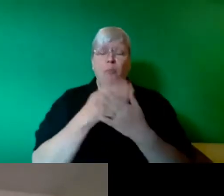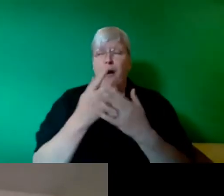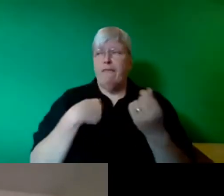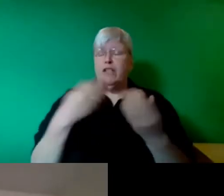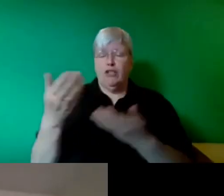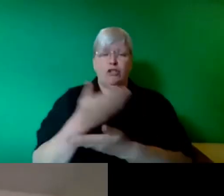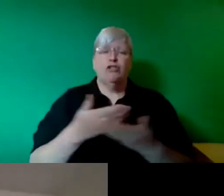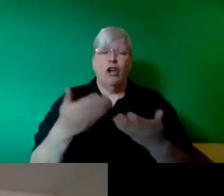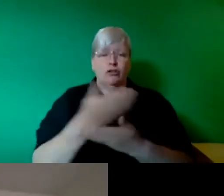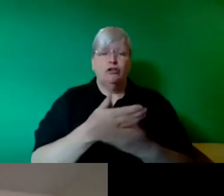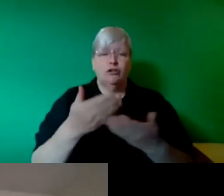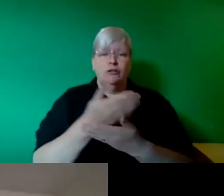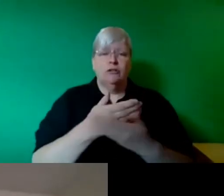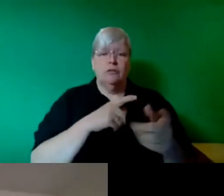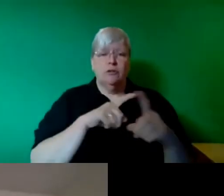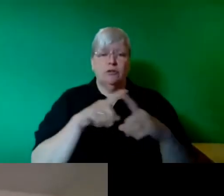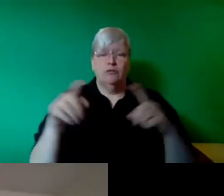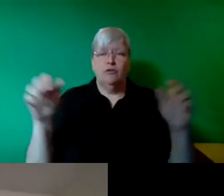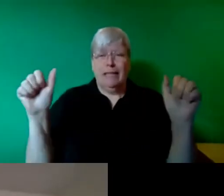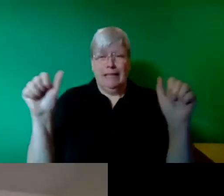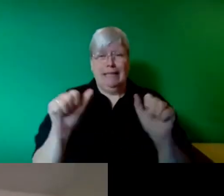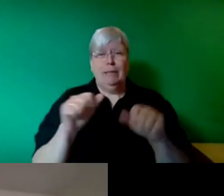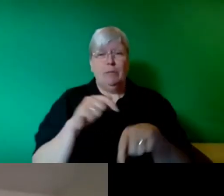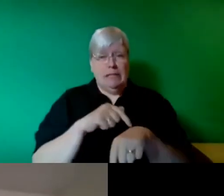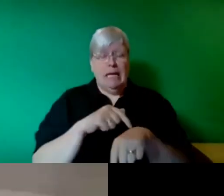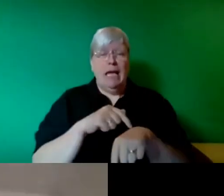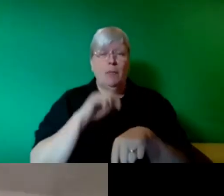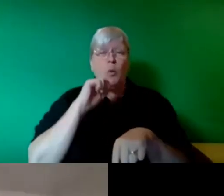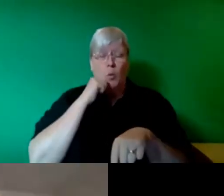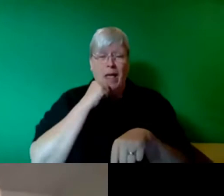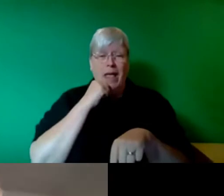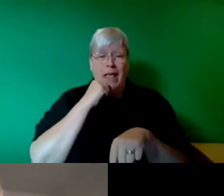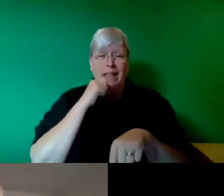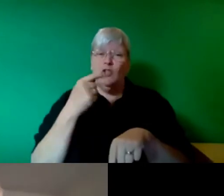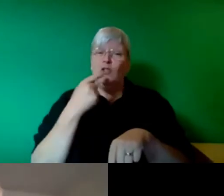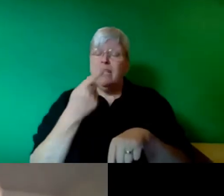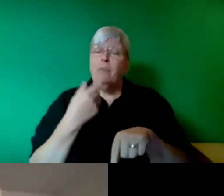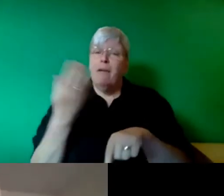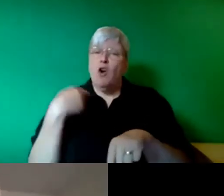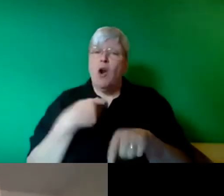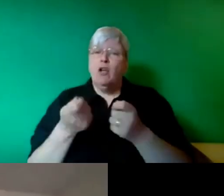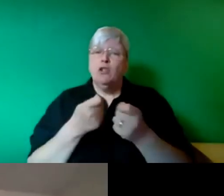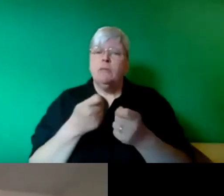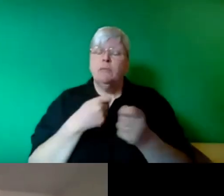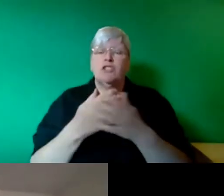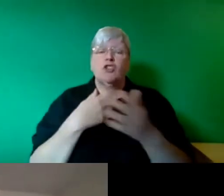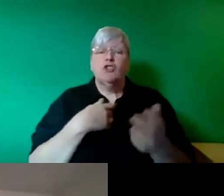try to keep the time. As Steve said I coordinate a project called Trade Unions for Energy Democracy,